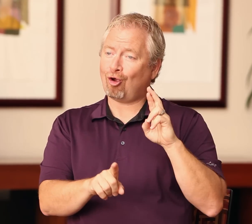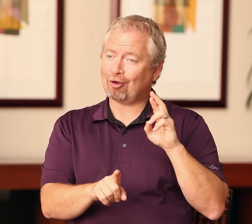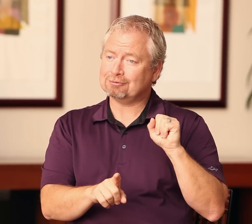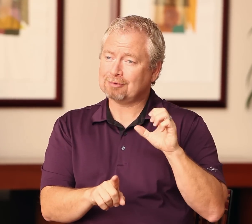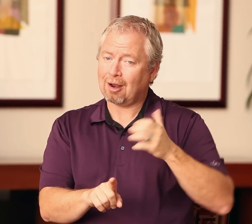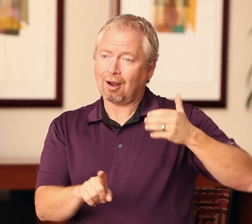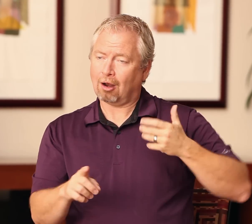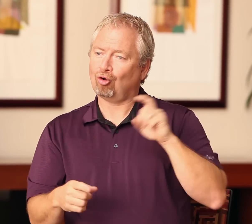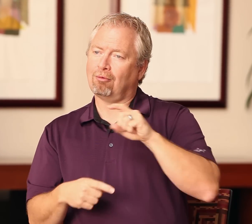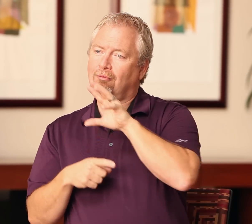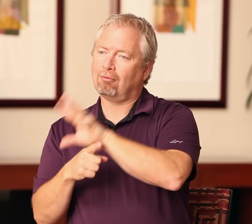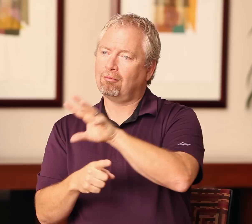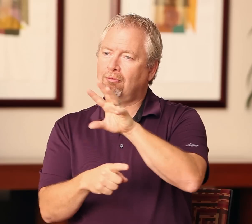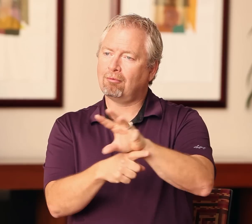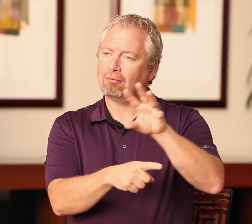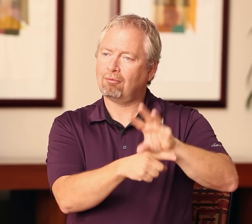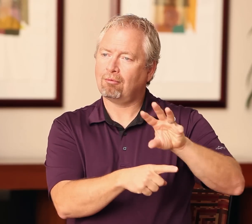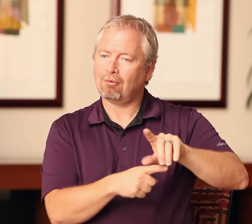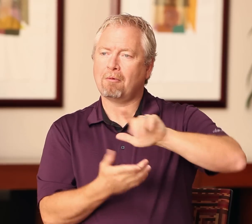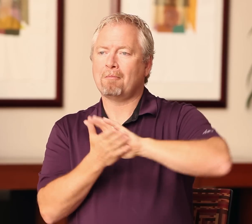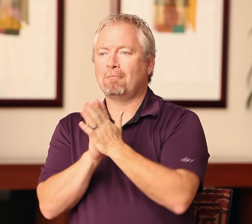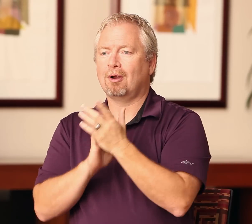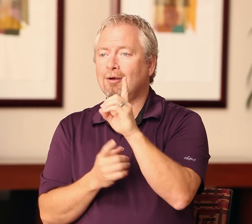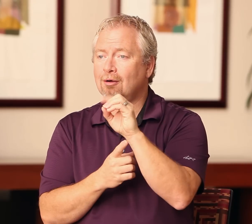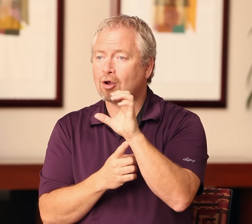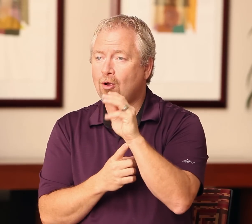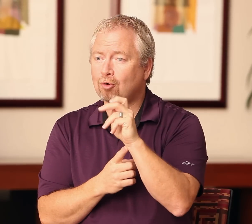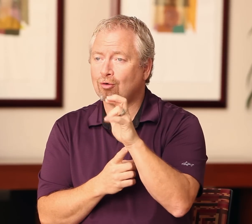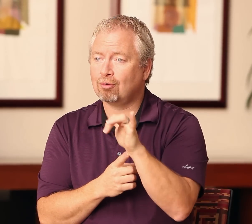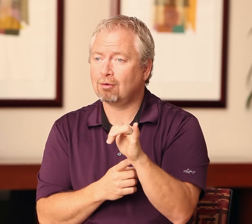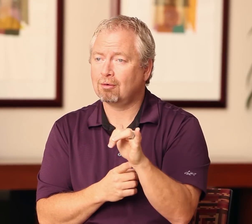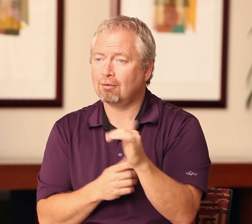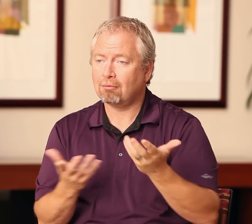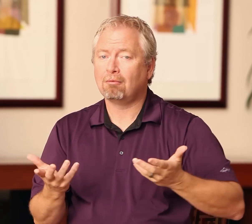These stories then can become vlogs, and CDIs can have their own space on the web.